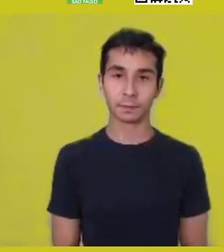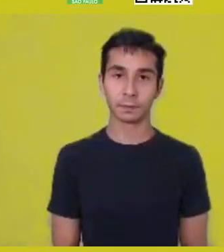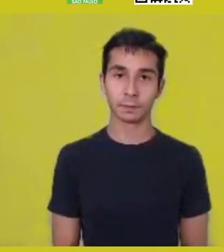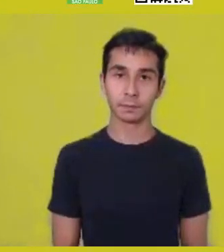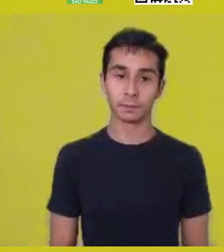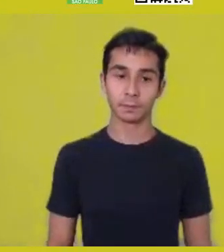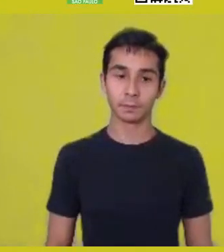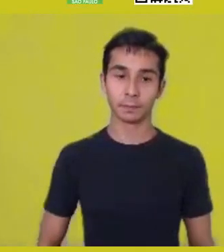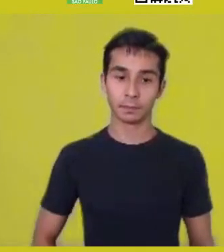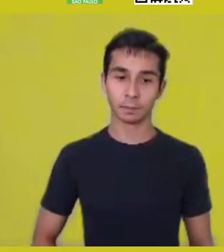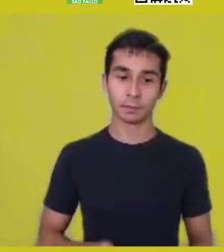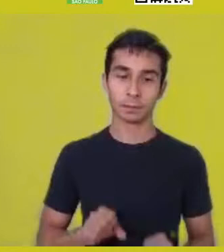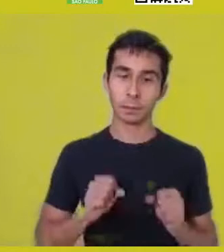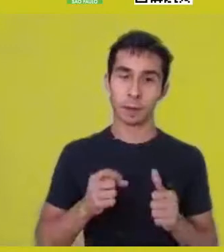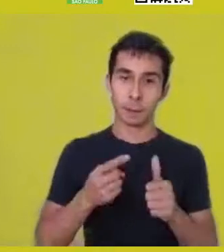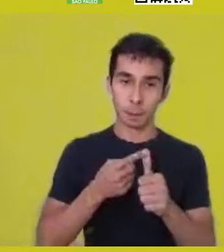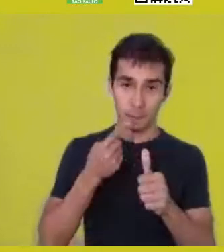Go, Katiúscia. Wanna go first? -Me?